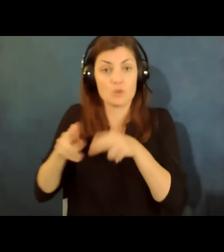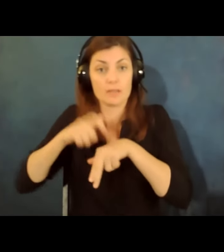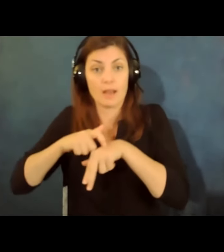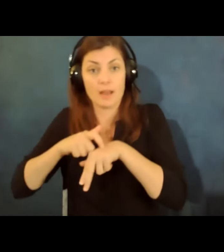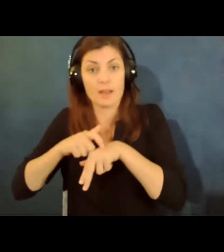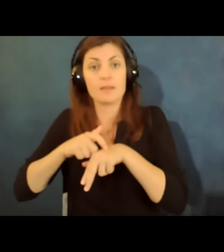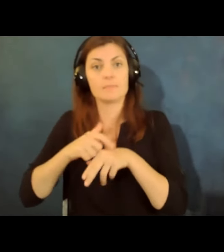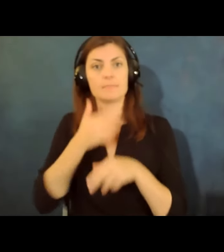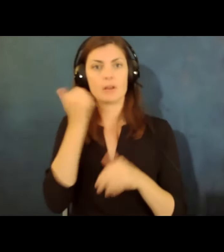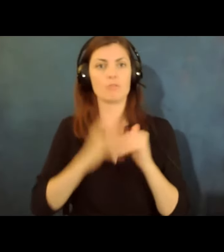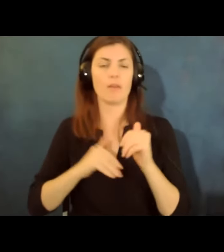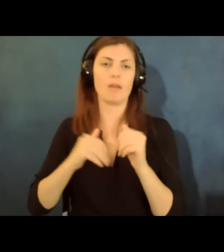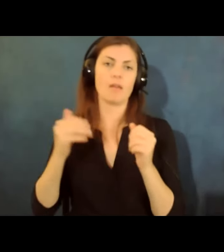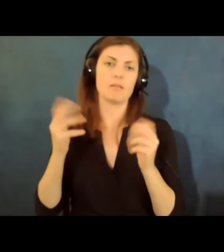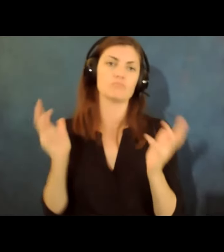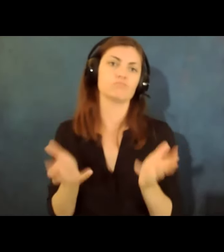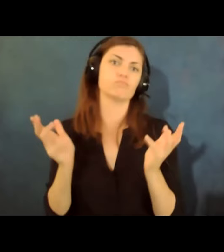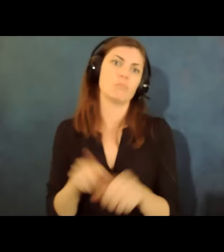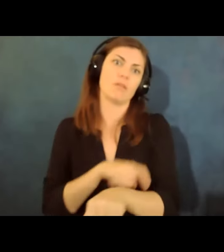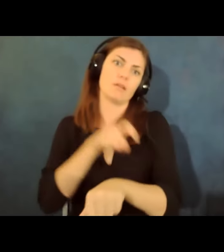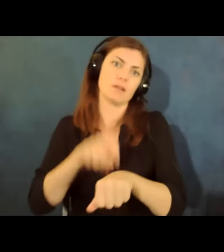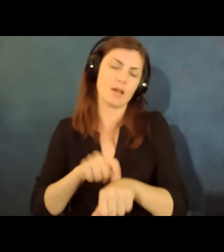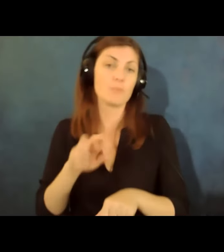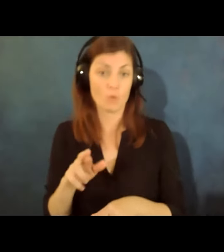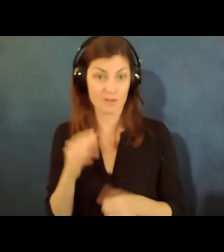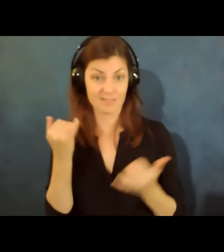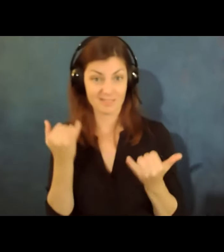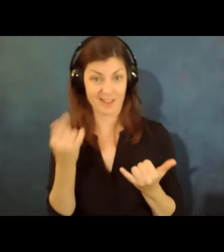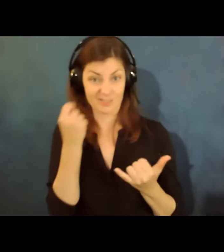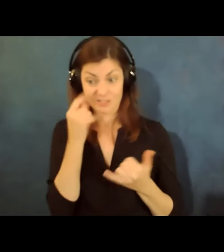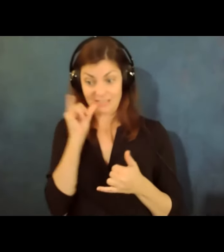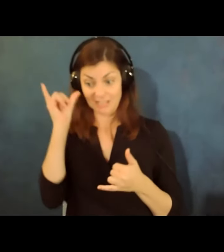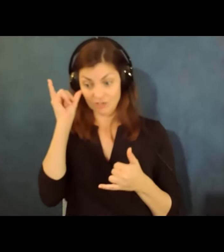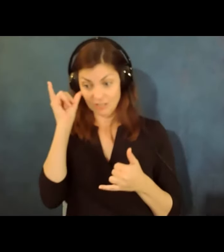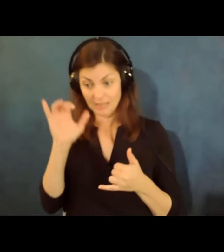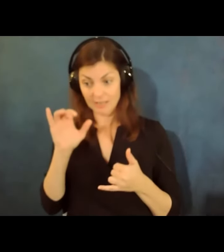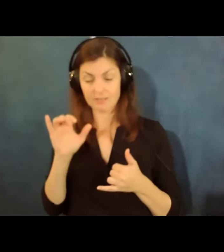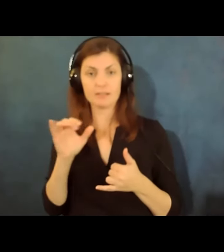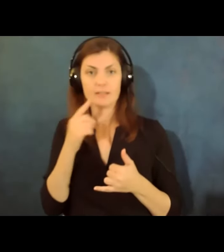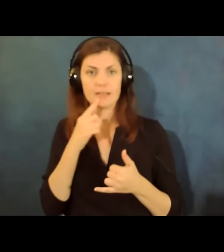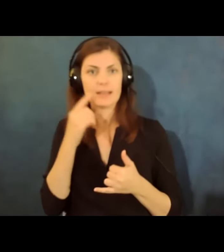than either long periods or we're now seeing as of yesterday repeated periods over a course of a day